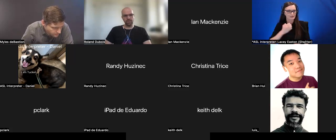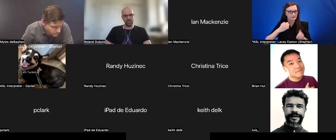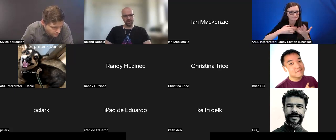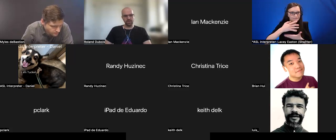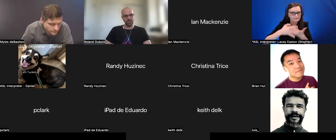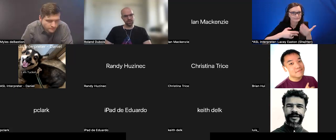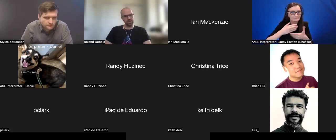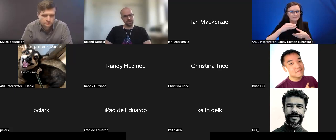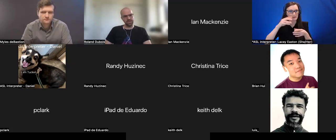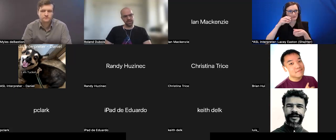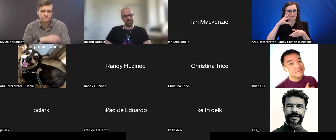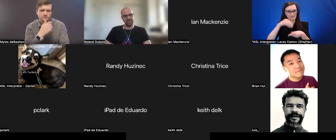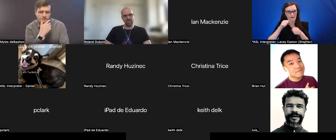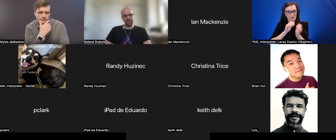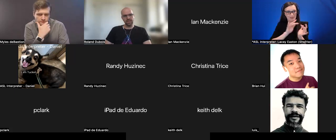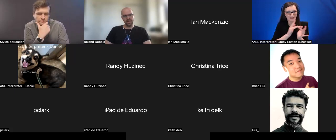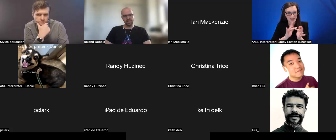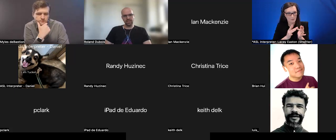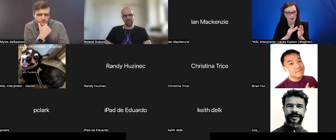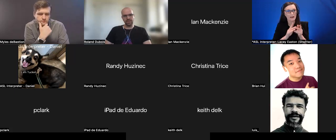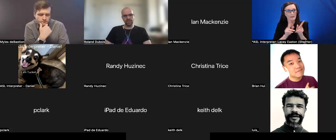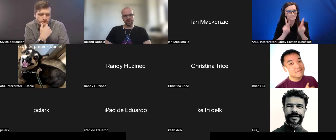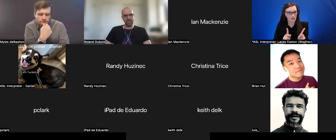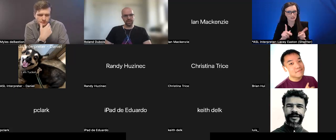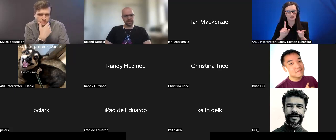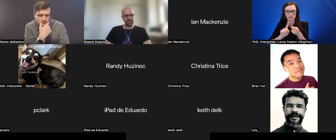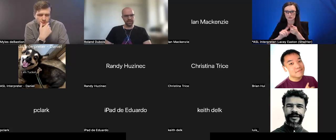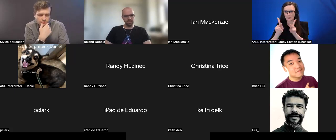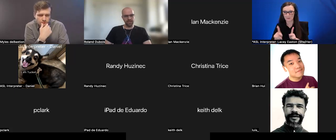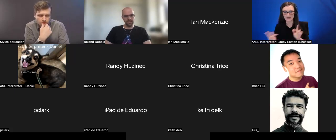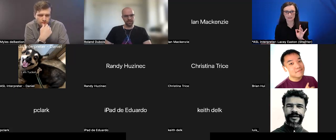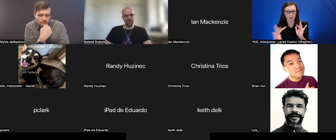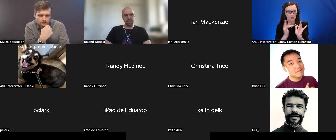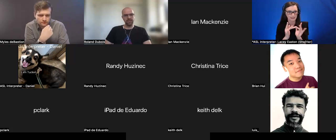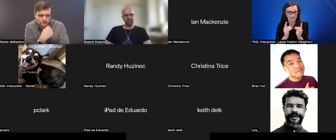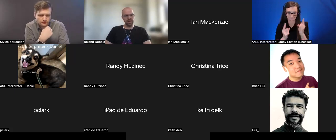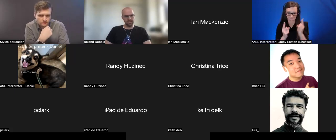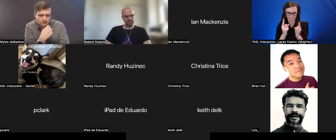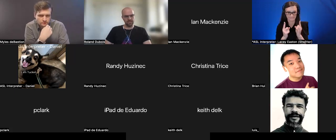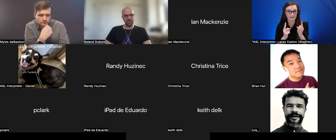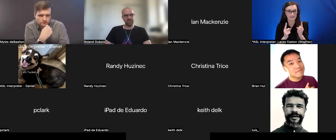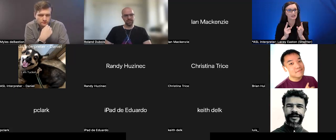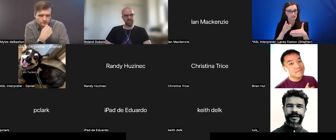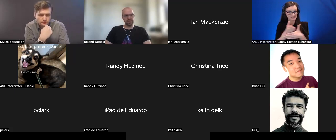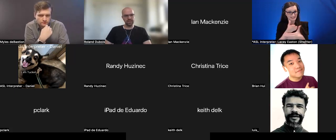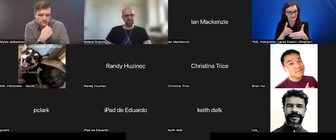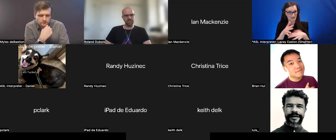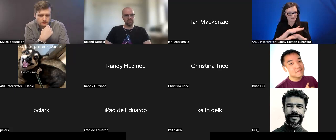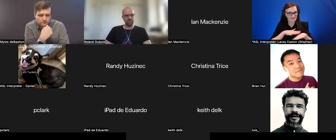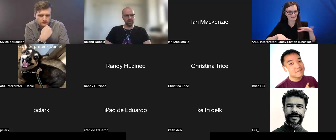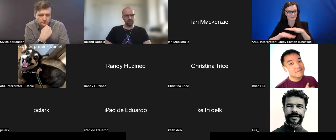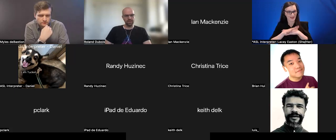person-to-person contact, the actual being in a space, and the hustle -- seeing people